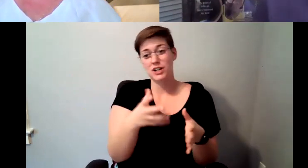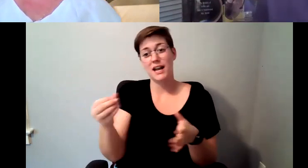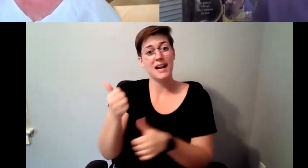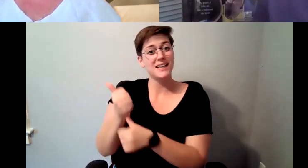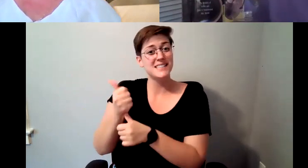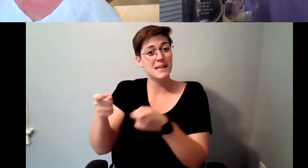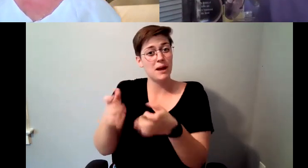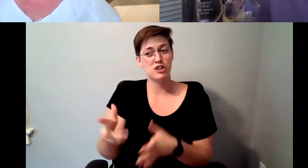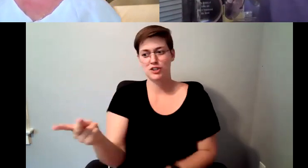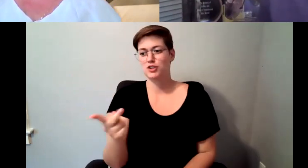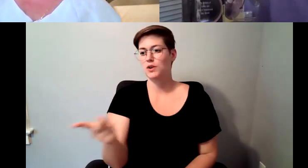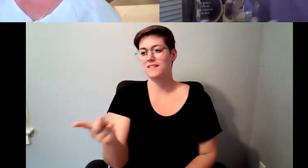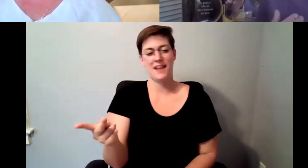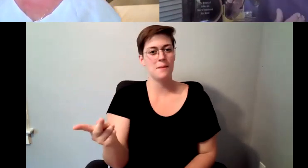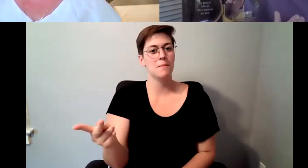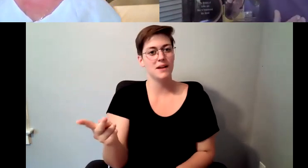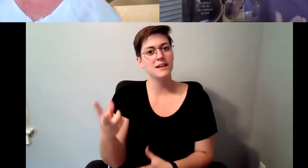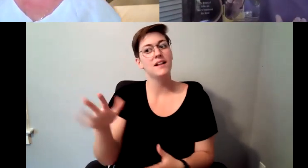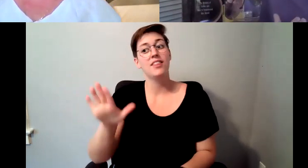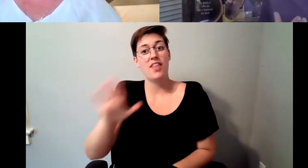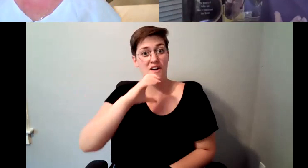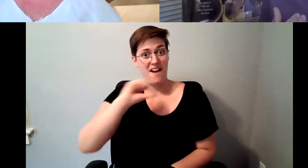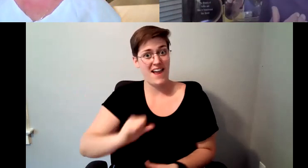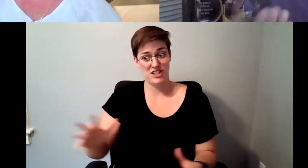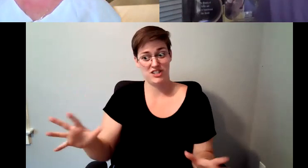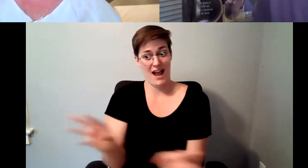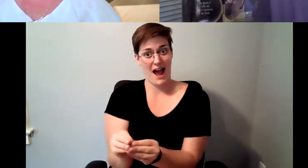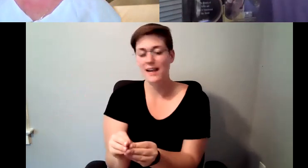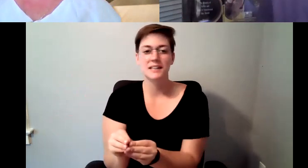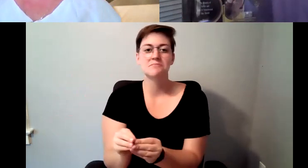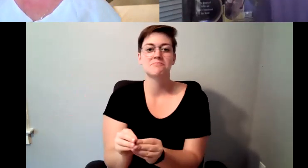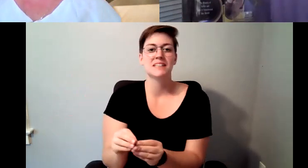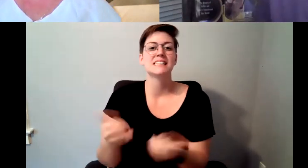D. Major Cohen: offered me a promotion to supervisor, I said to them standing in the